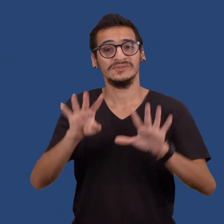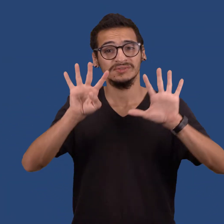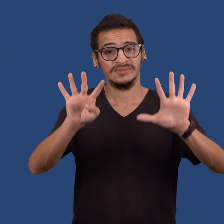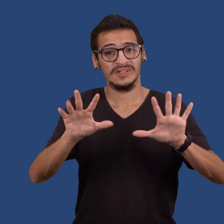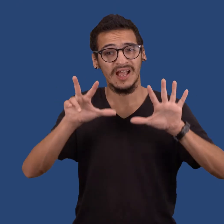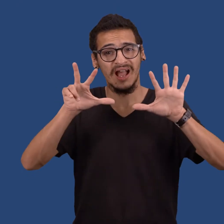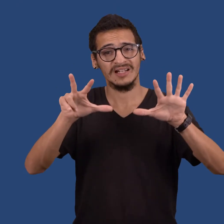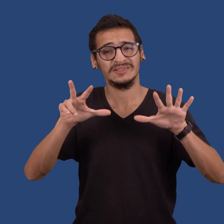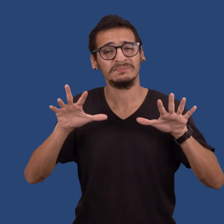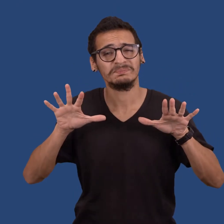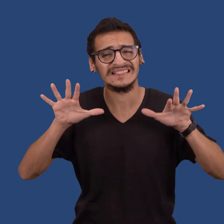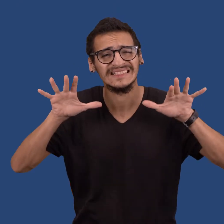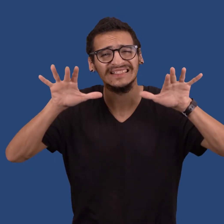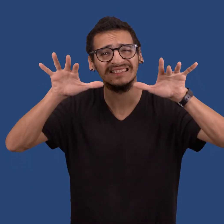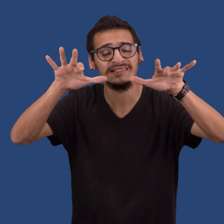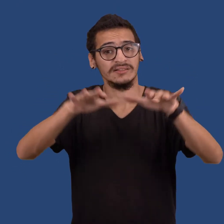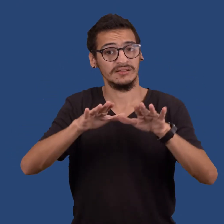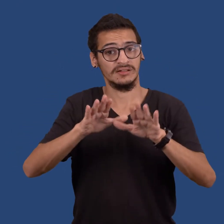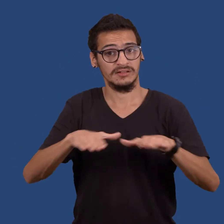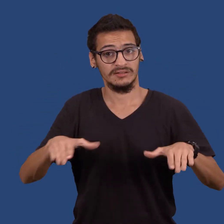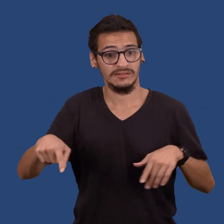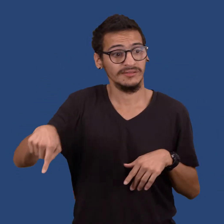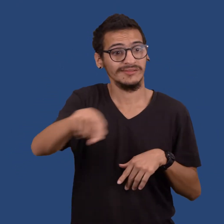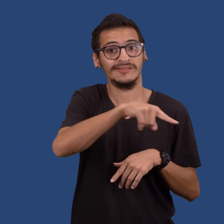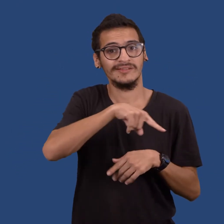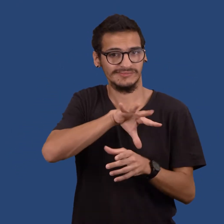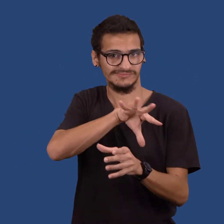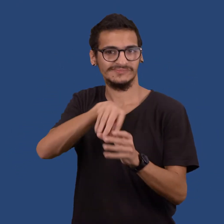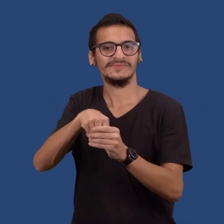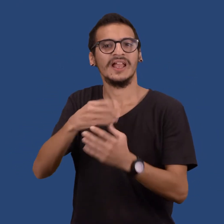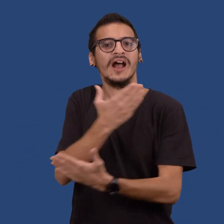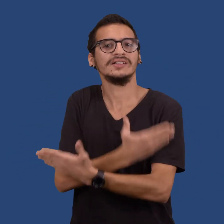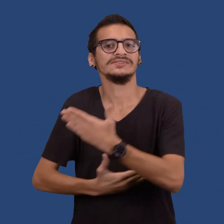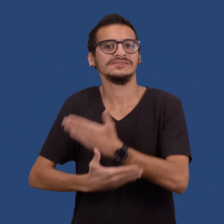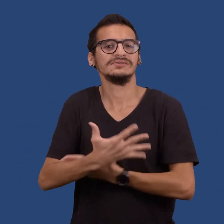More than 93 million children globally have a disability,